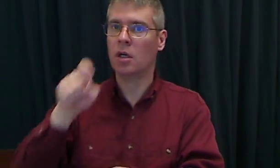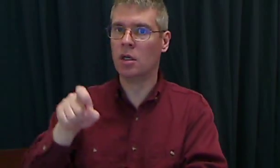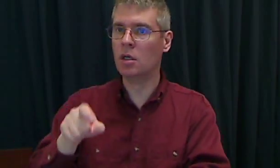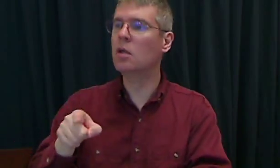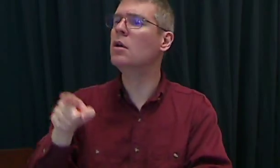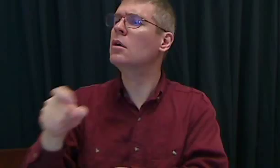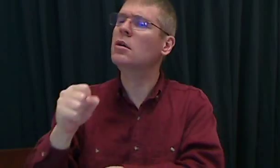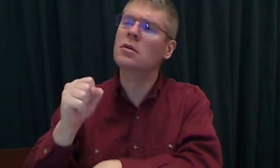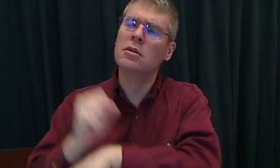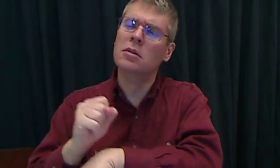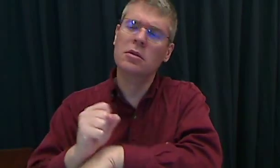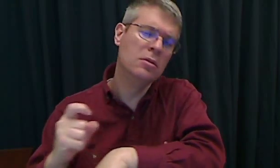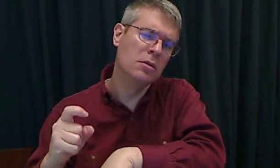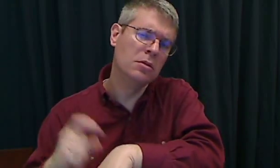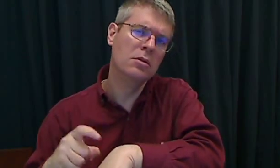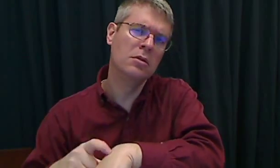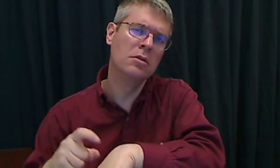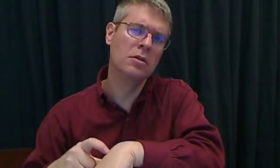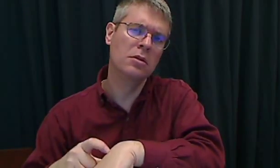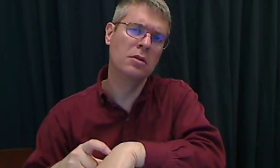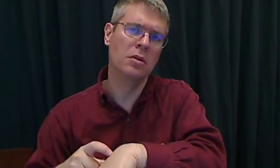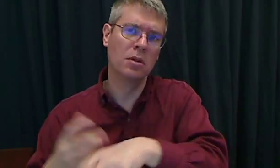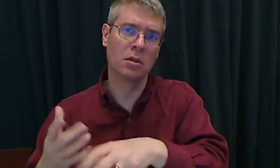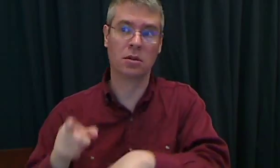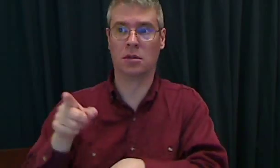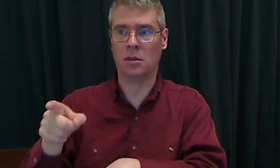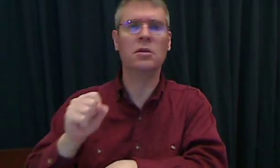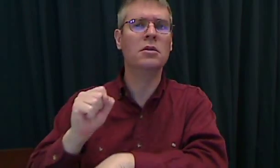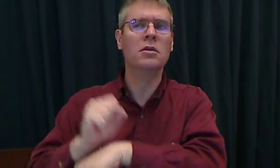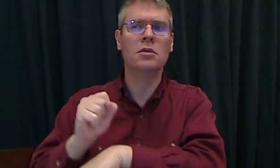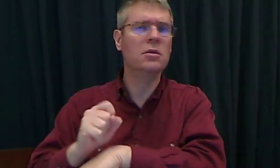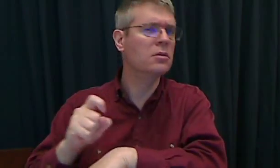They ask, "what time do you work?"